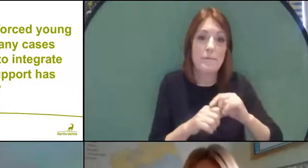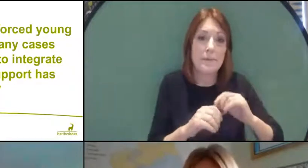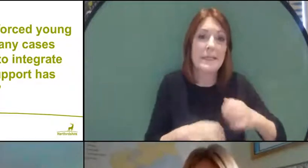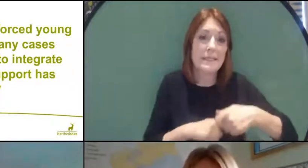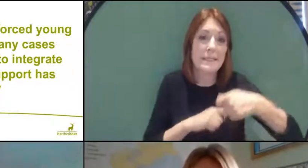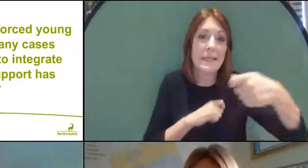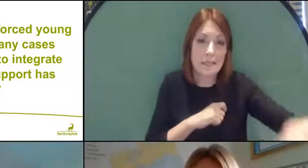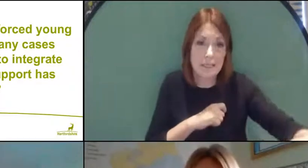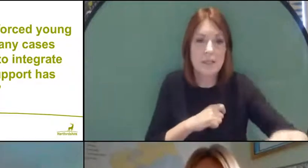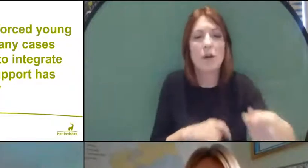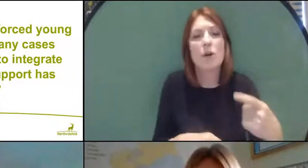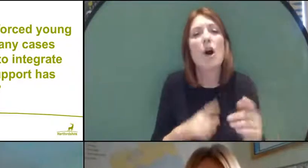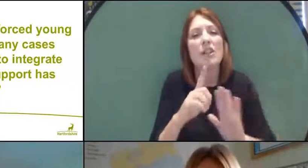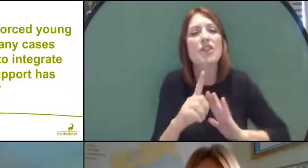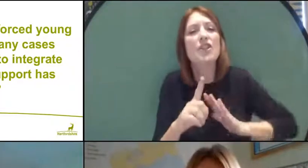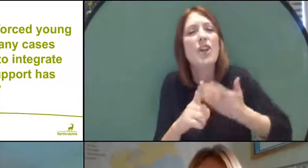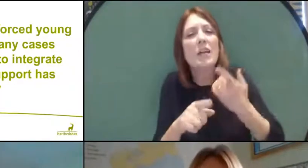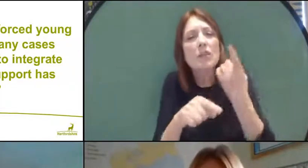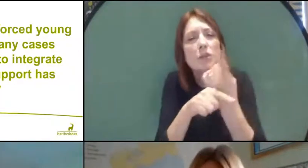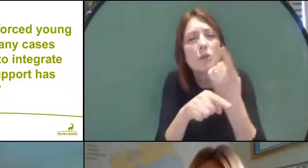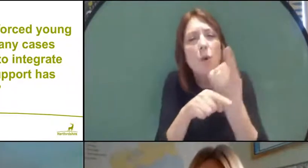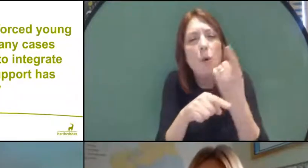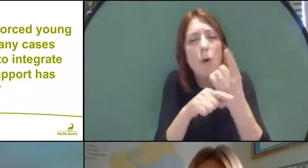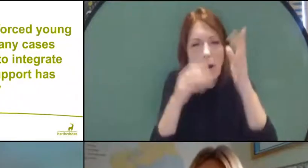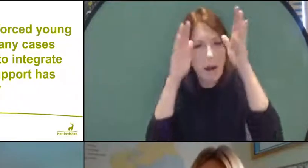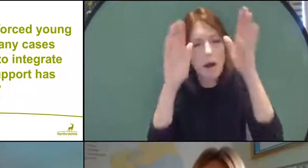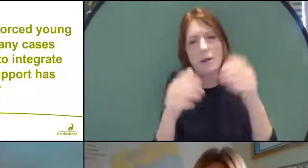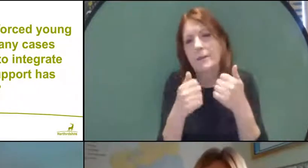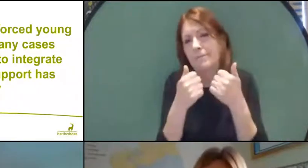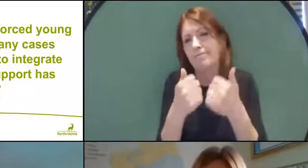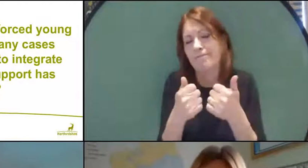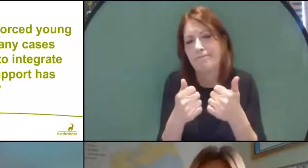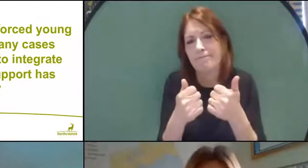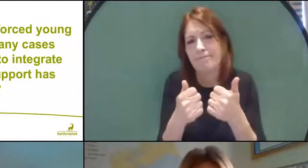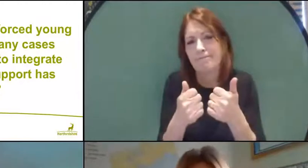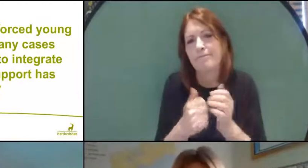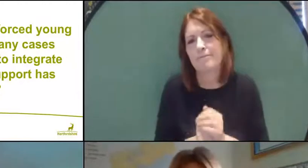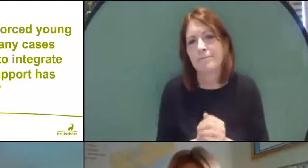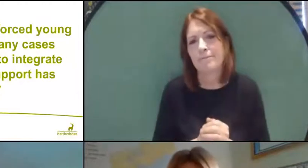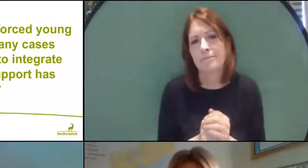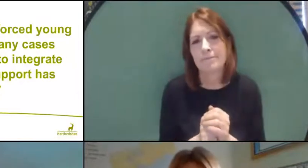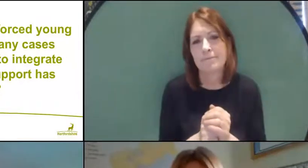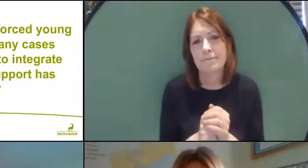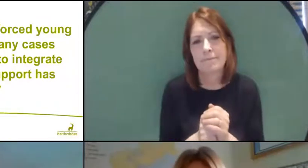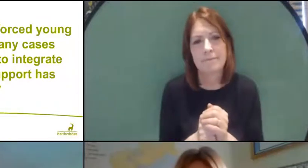the call for that support, and they're very well equipped to help. Thanks very much.